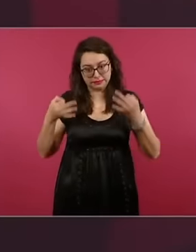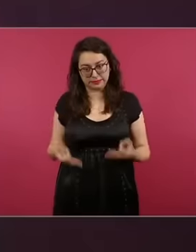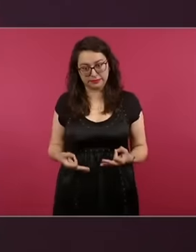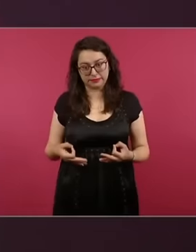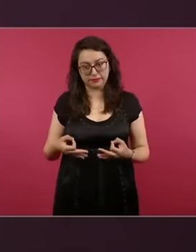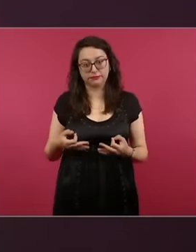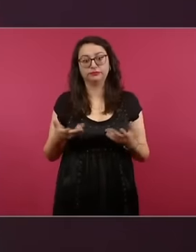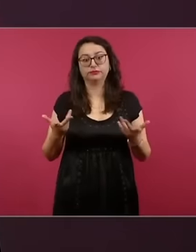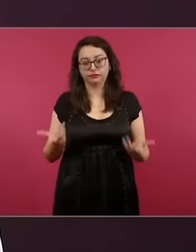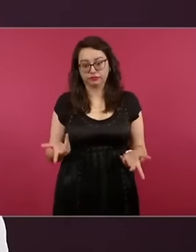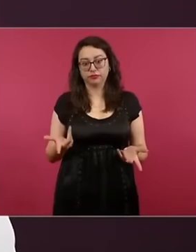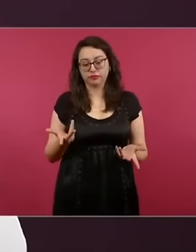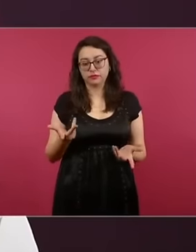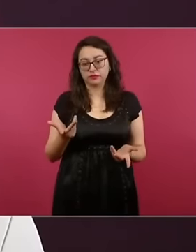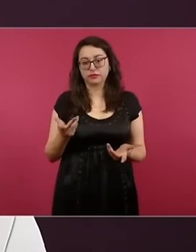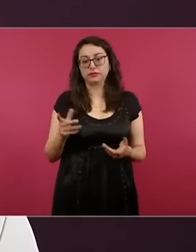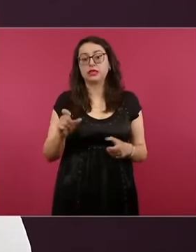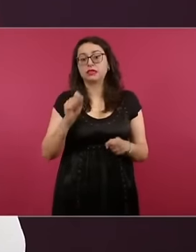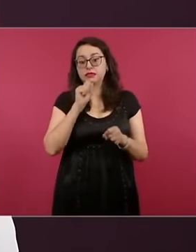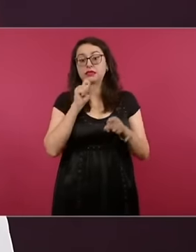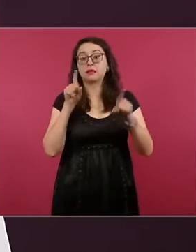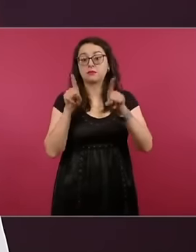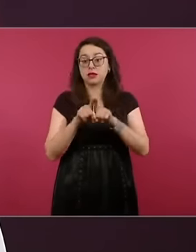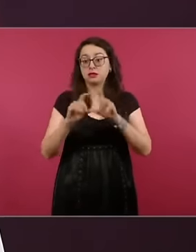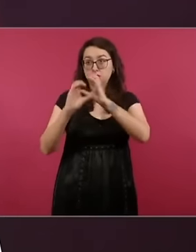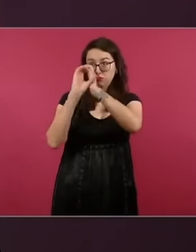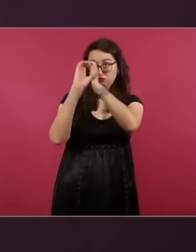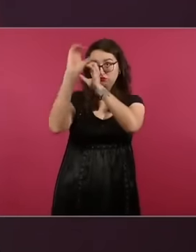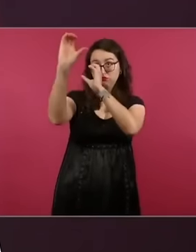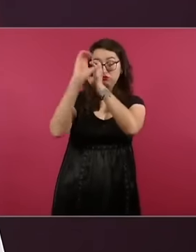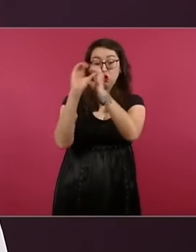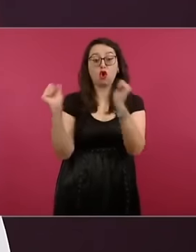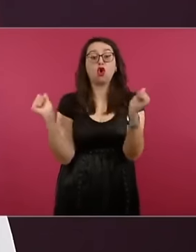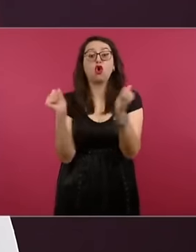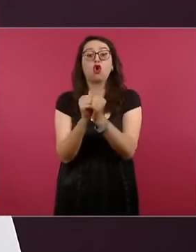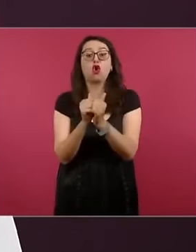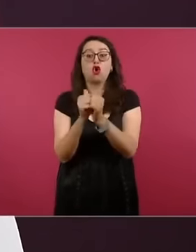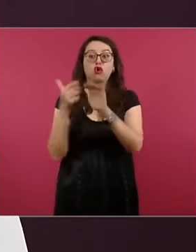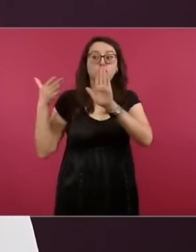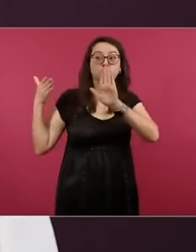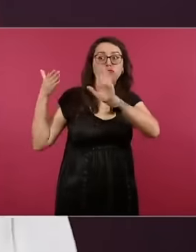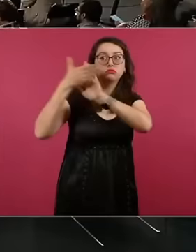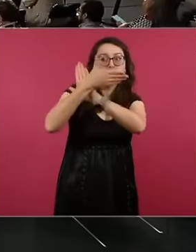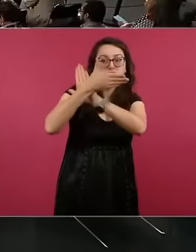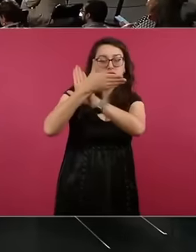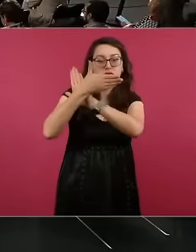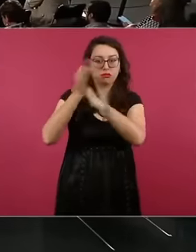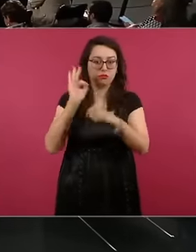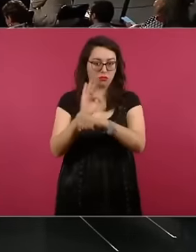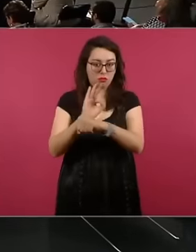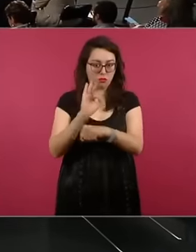projection method or the method that the doctor explained without looking directly without having the